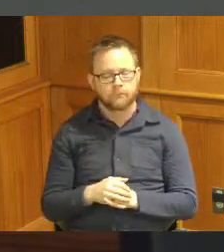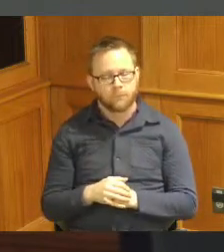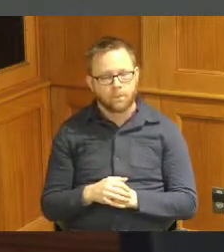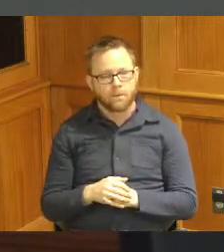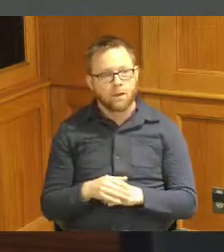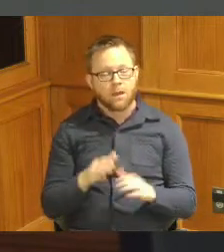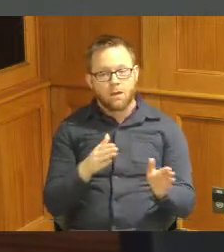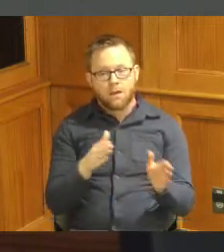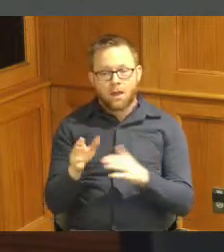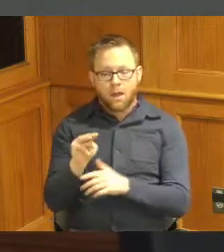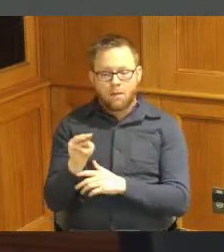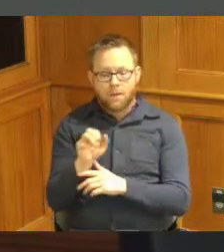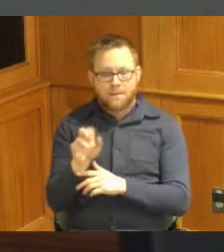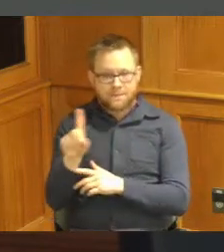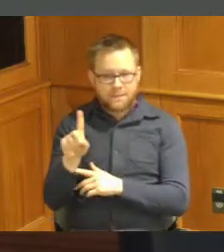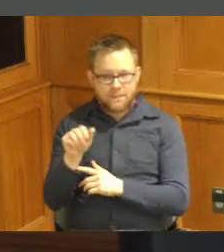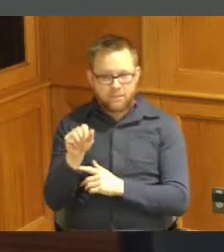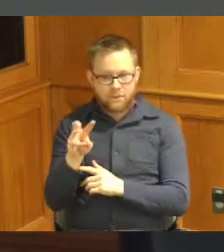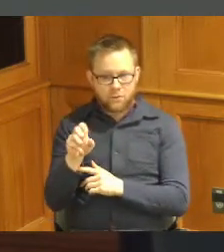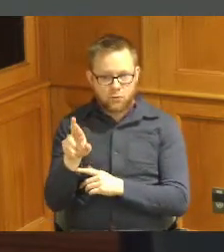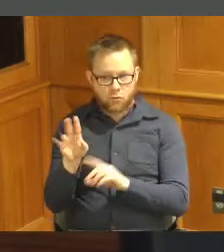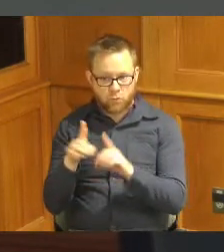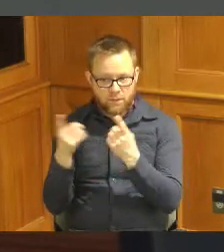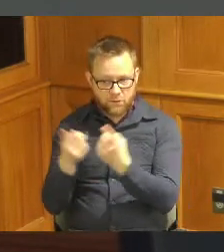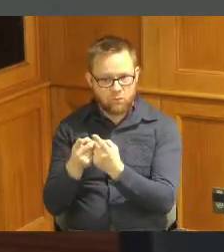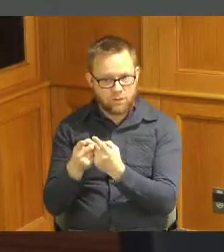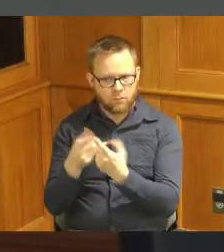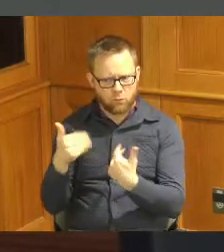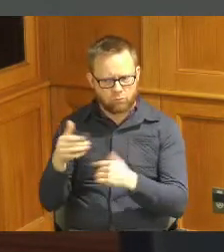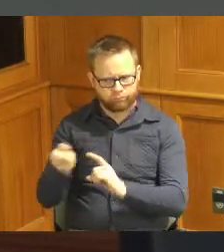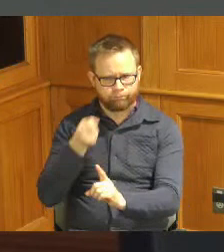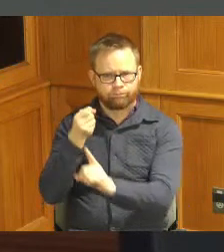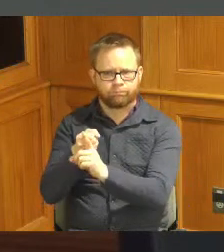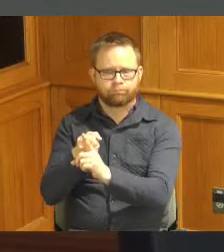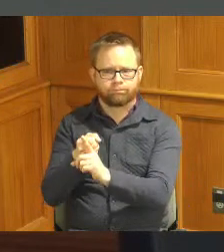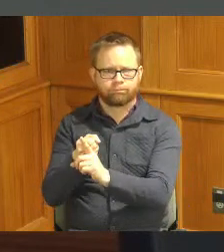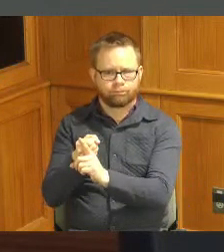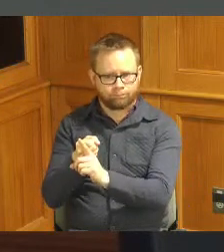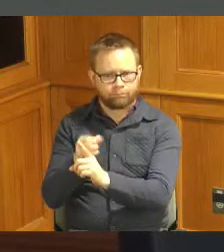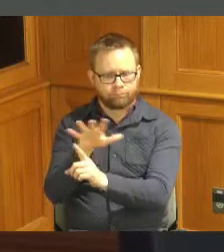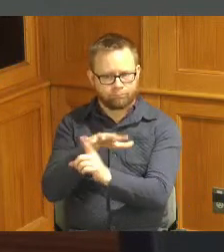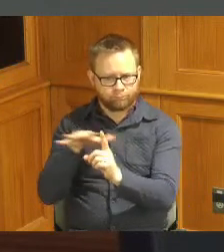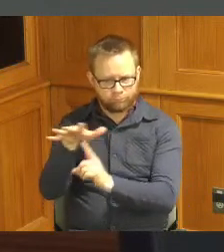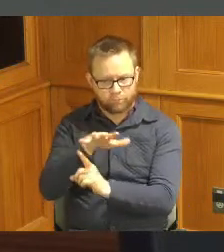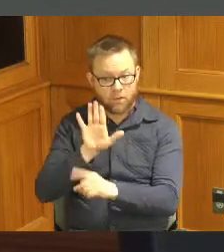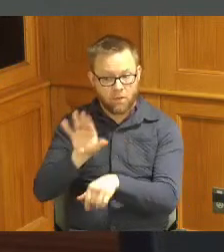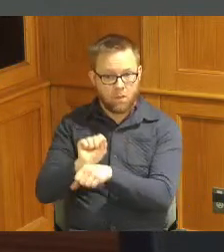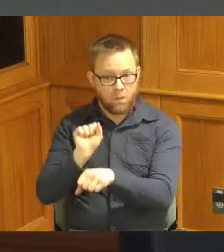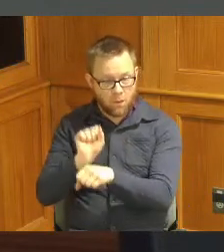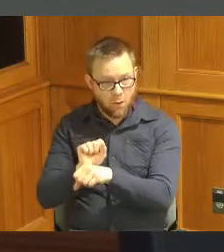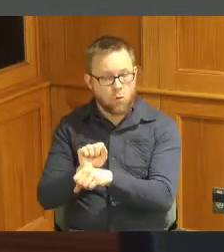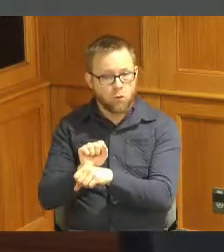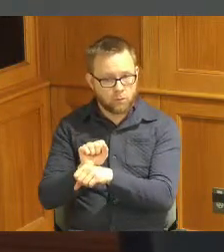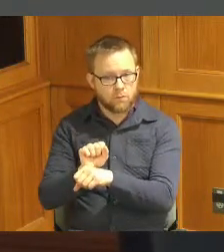Metropolitan Sewer District we were just talking about the impact of the Metropolitan Sewer District on the environment the work that they are doing not only as it relates